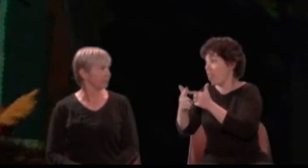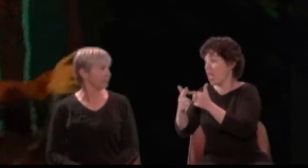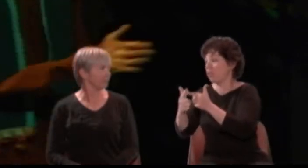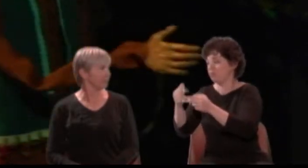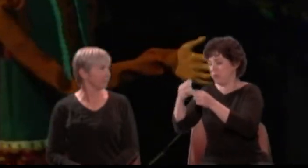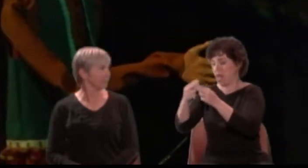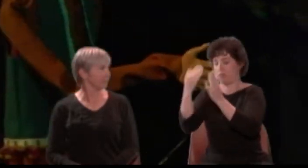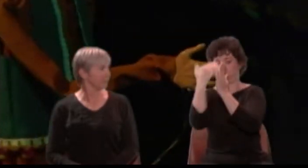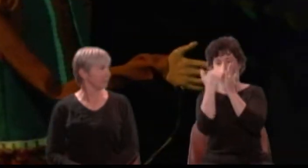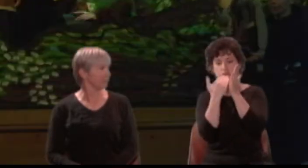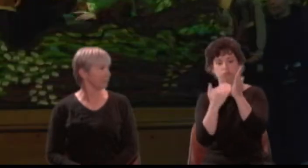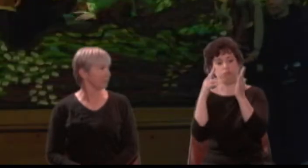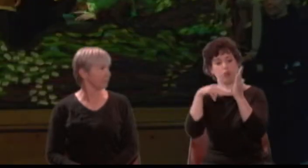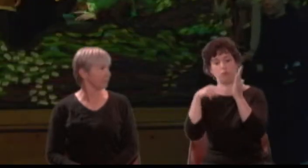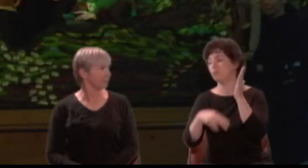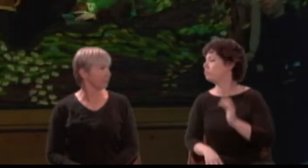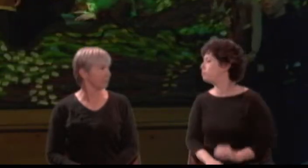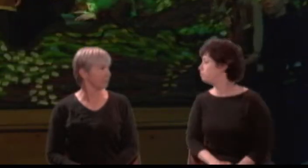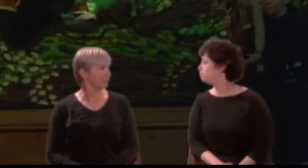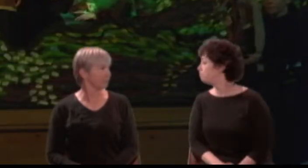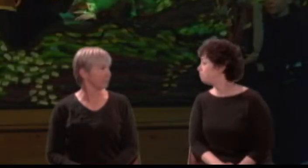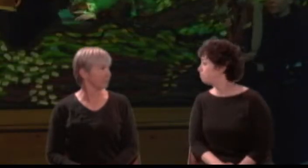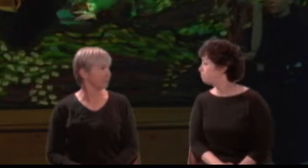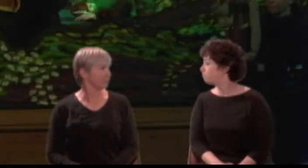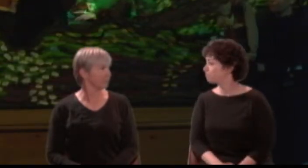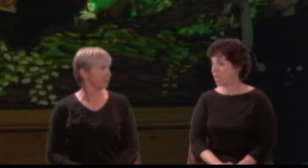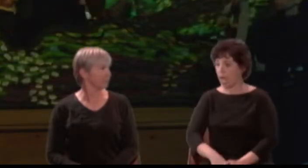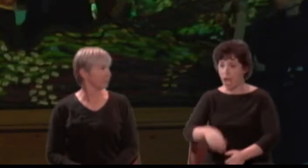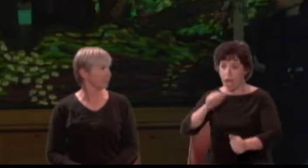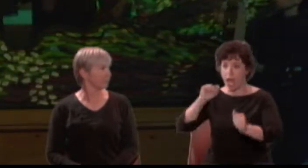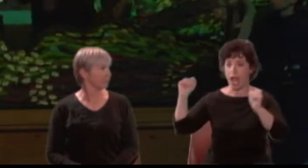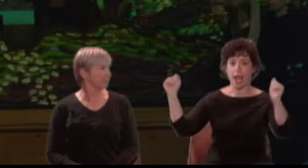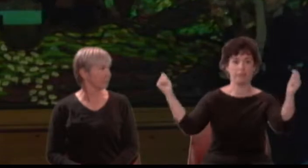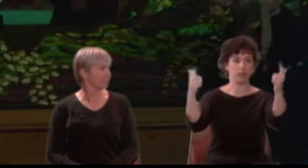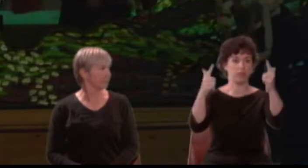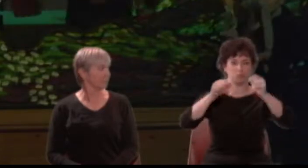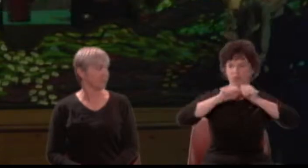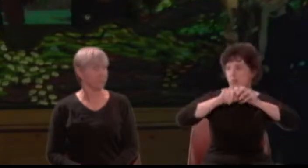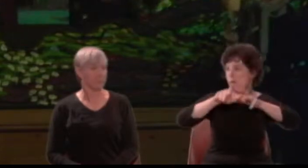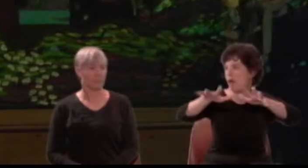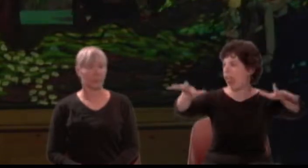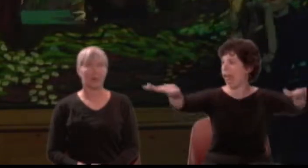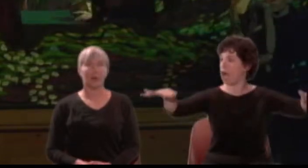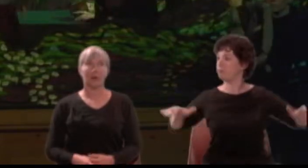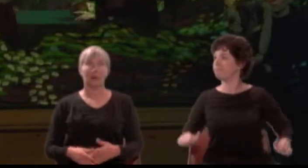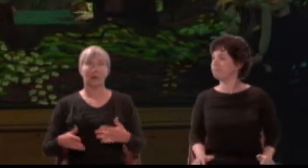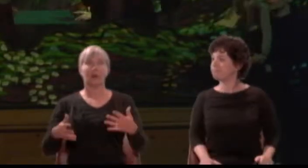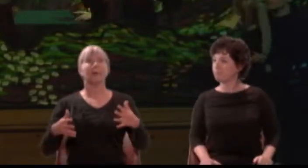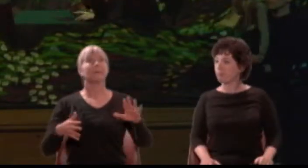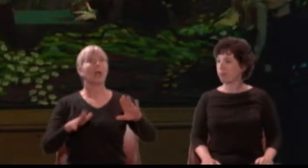Masters, spread yourselves. Quince: Answer as I call you.